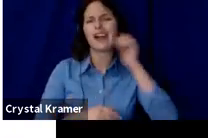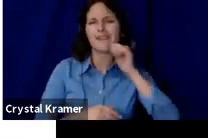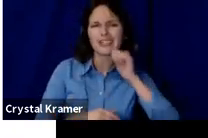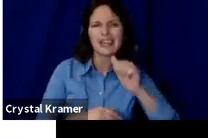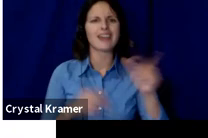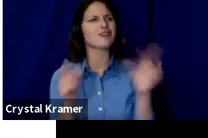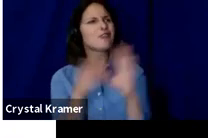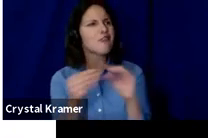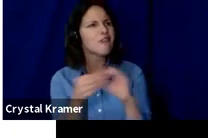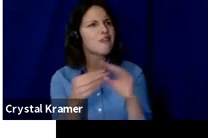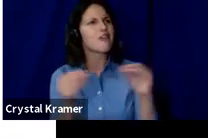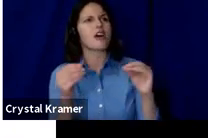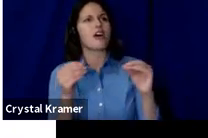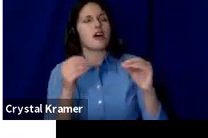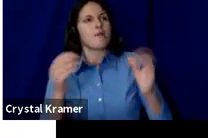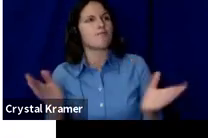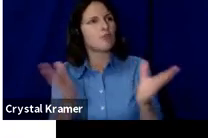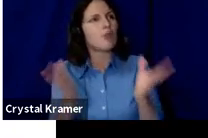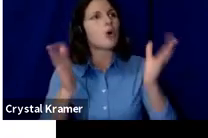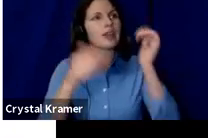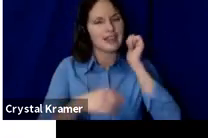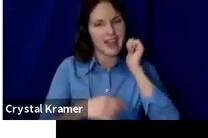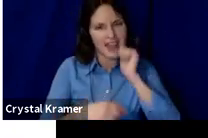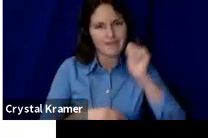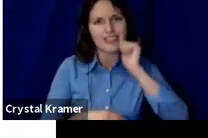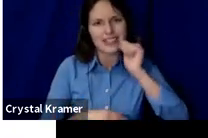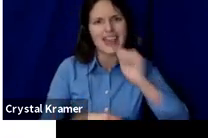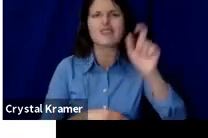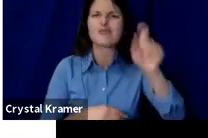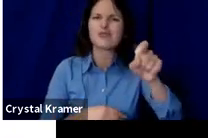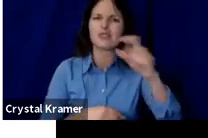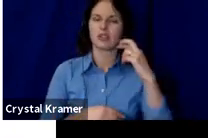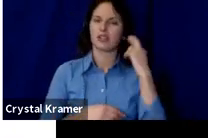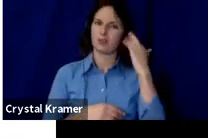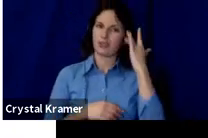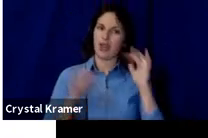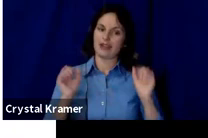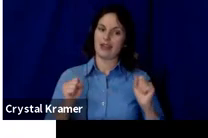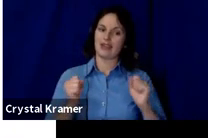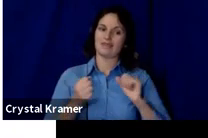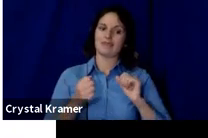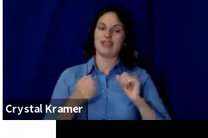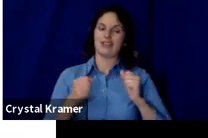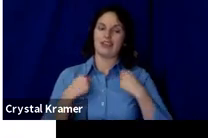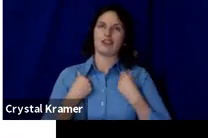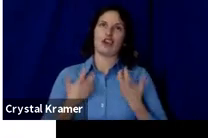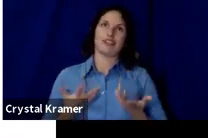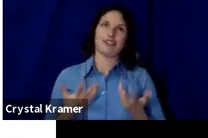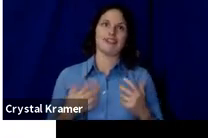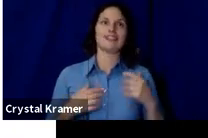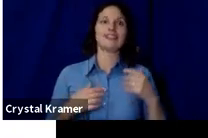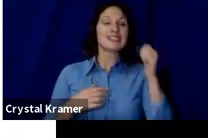It's why they can be kind of exhausting because each day you have to pitch and connect and